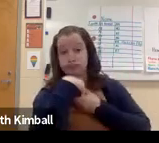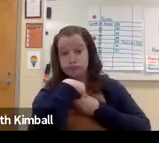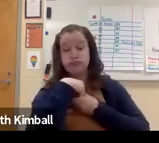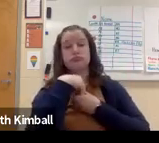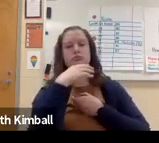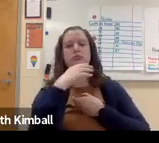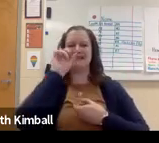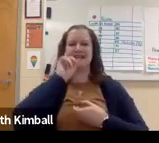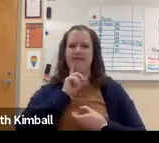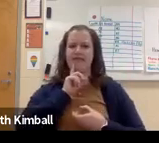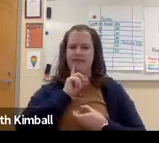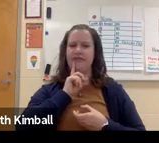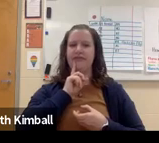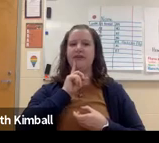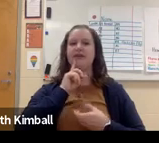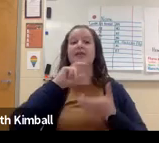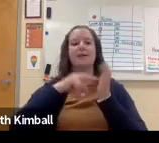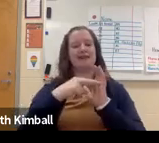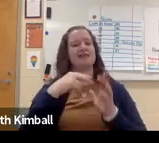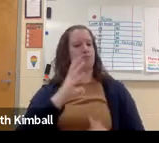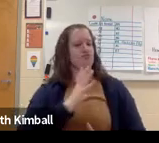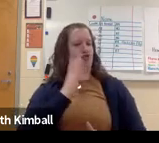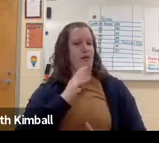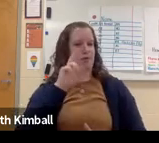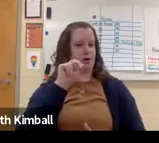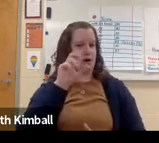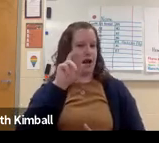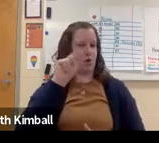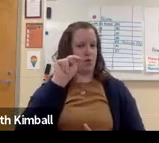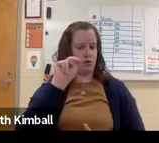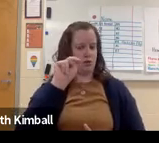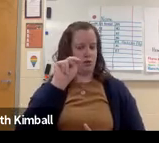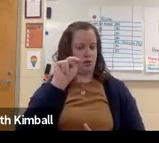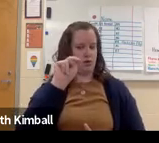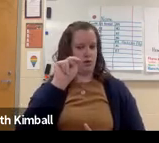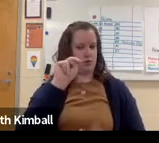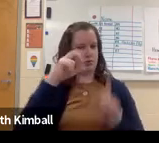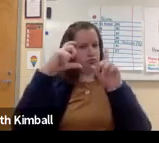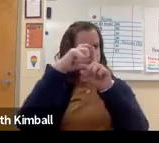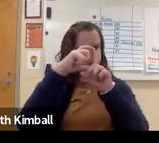If they are part of the Deaf community, they consider themselves Deaf and they use it